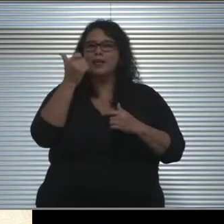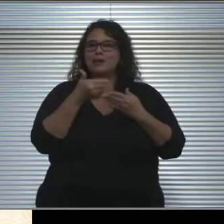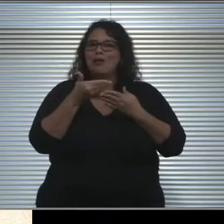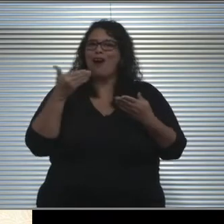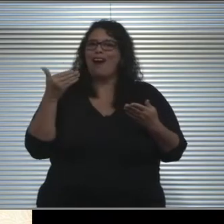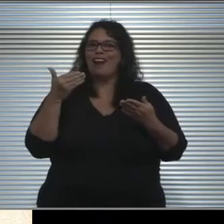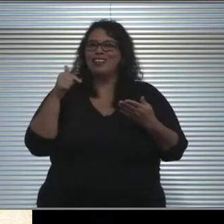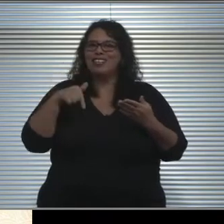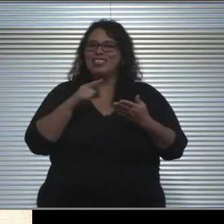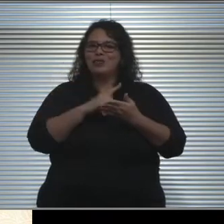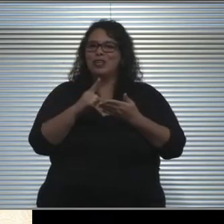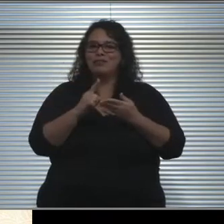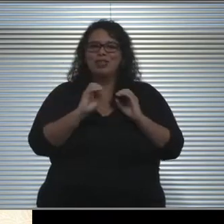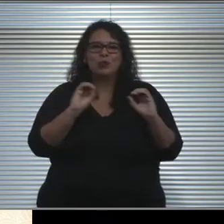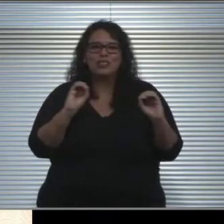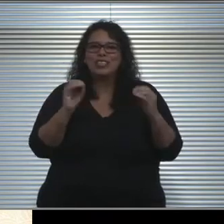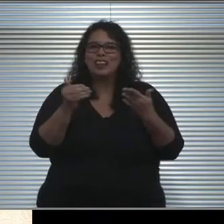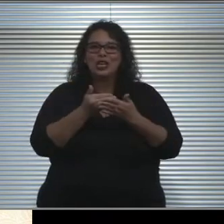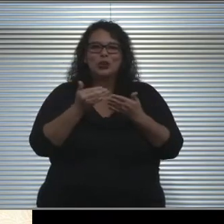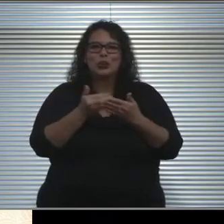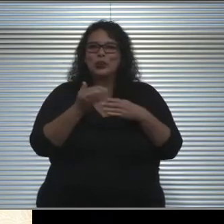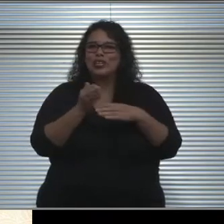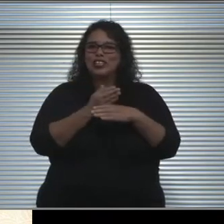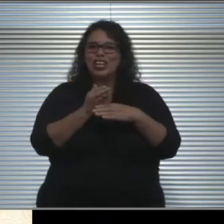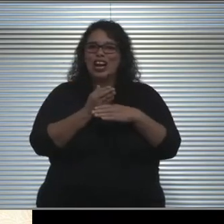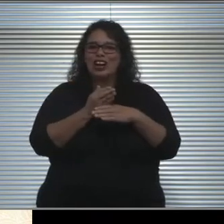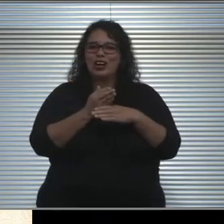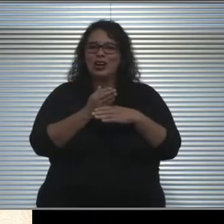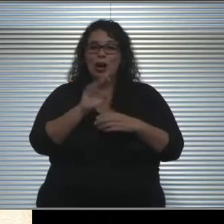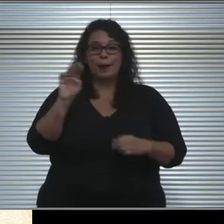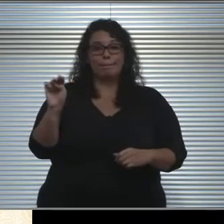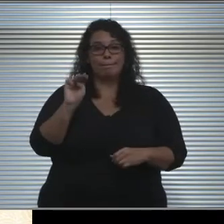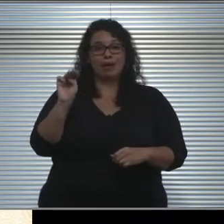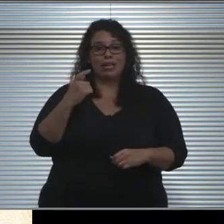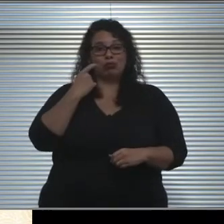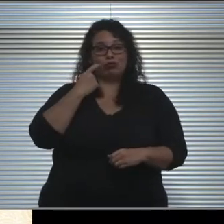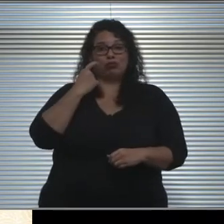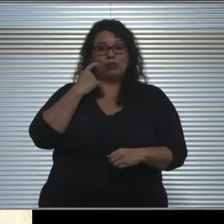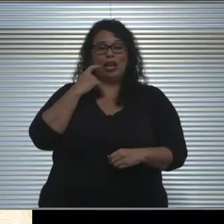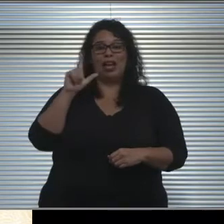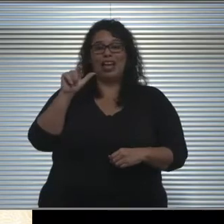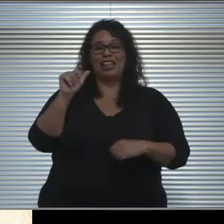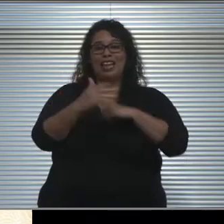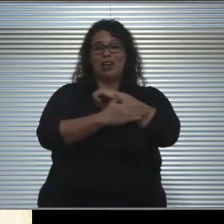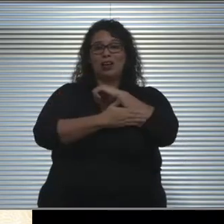there's been nothing new to share. But on Monday, Los Angeles county opened the opportunity